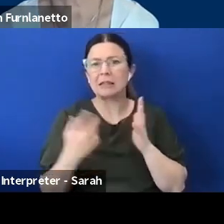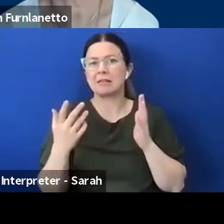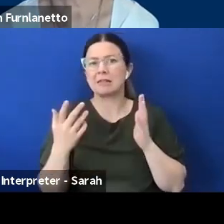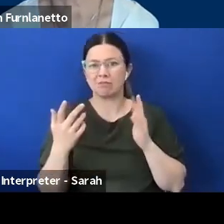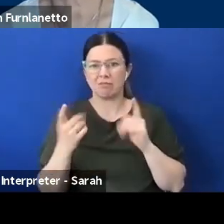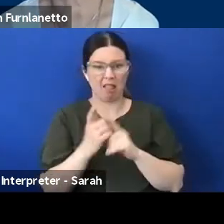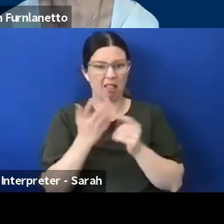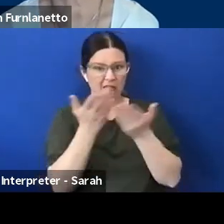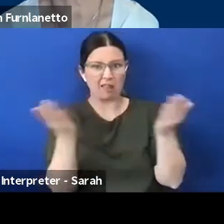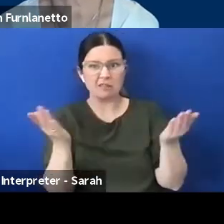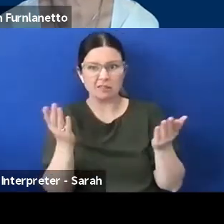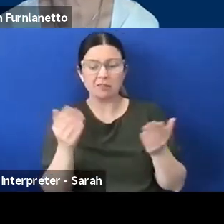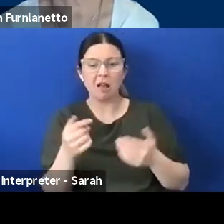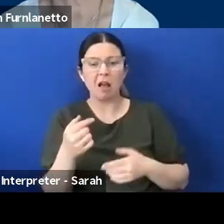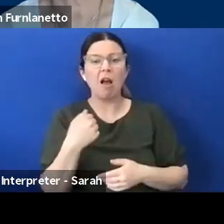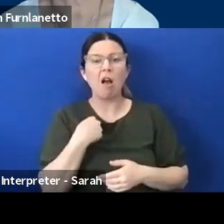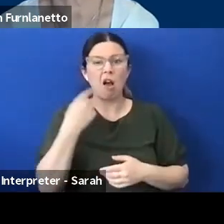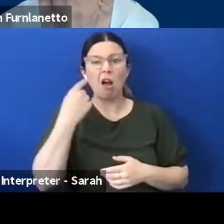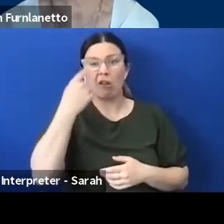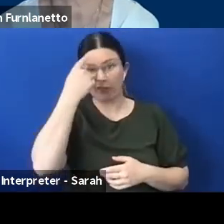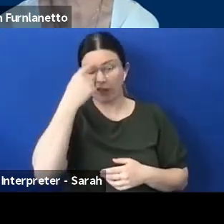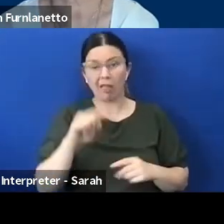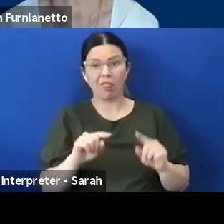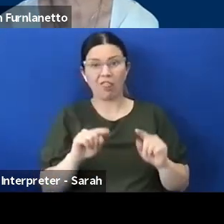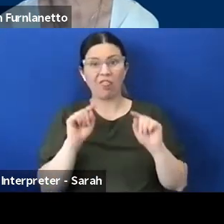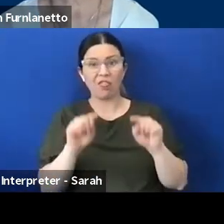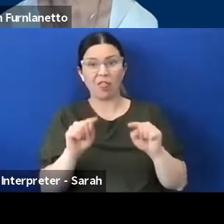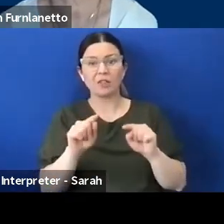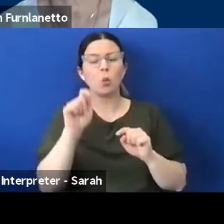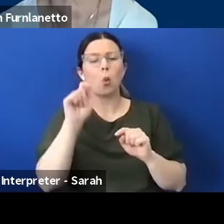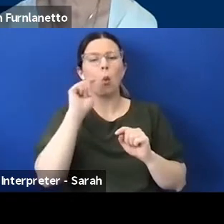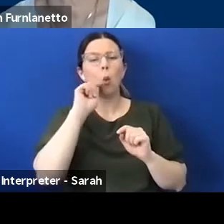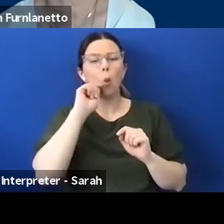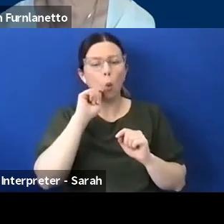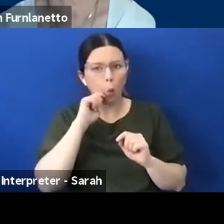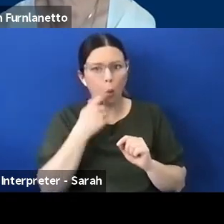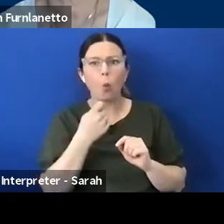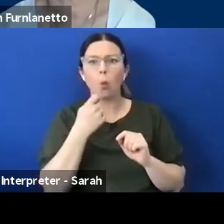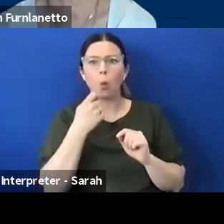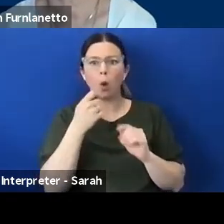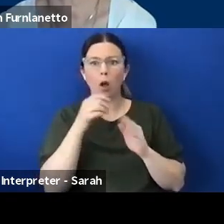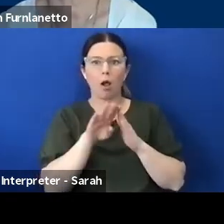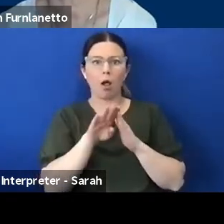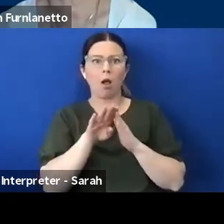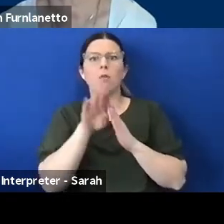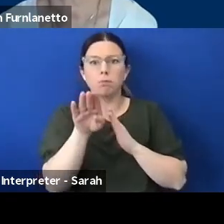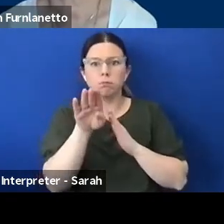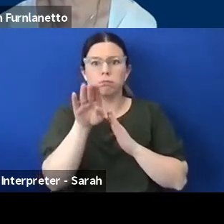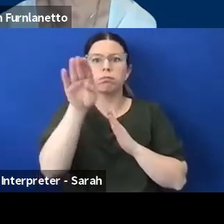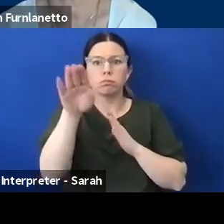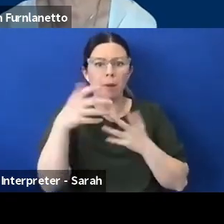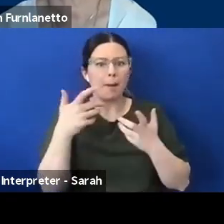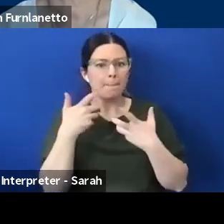think is going to lead to a completely different level of engagement across the broadest range of